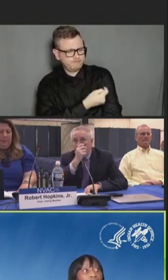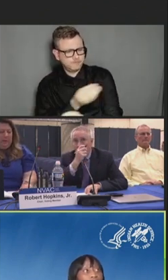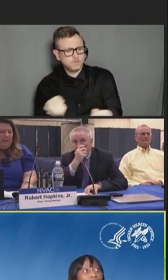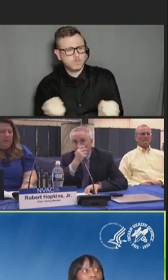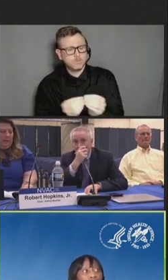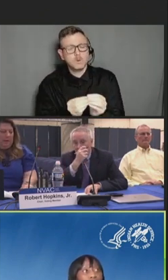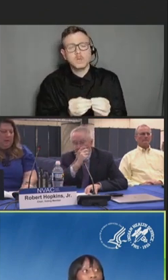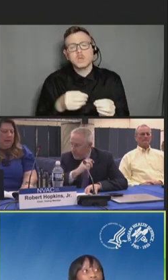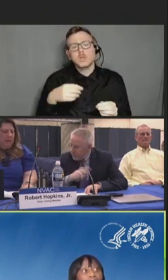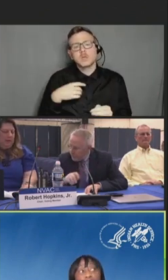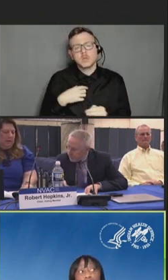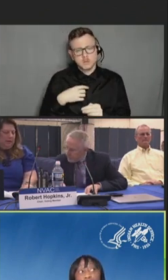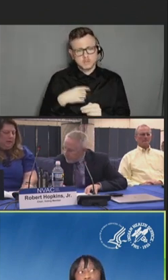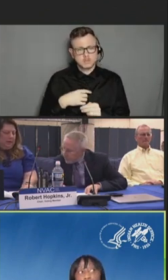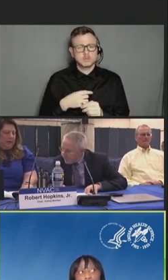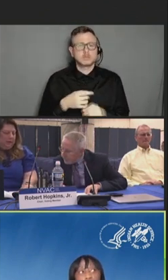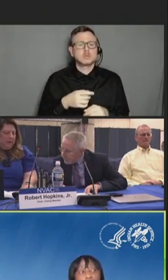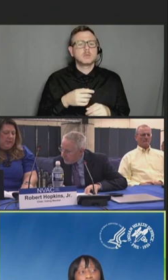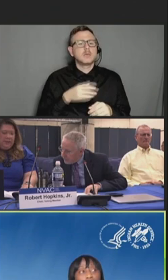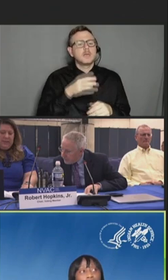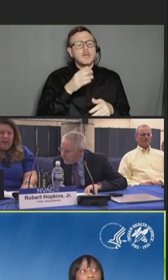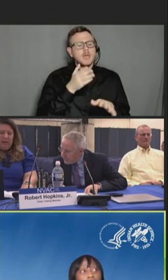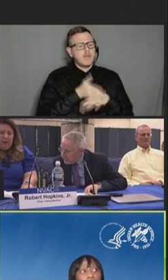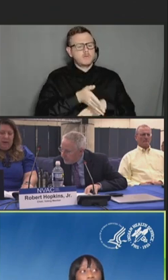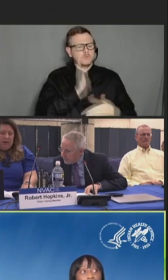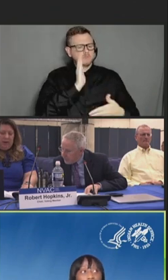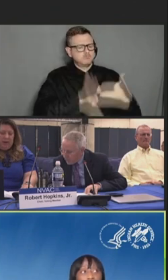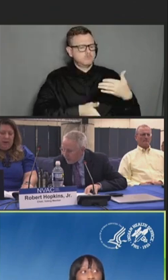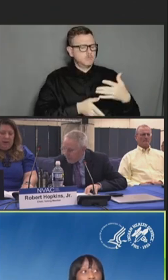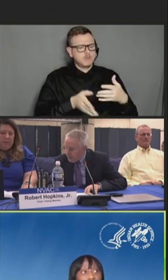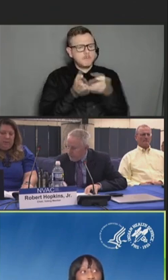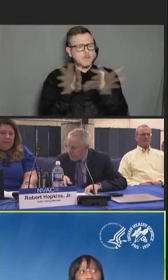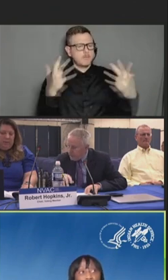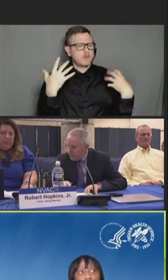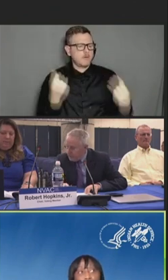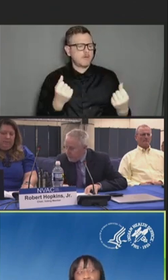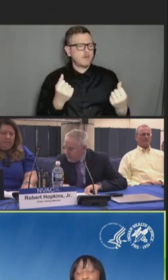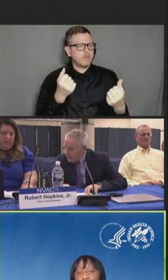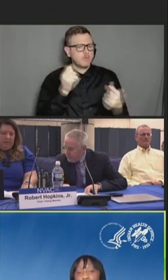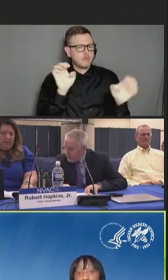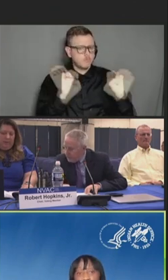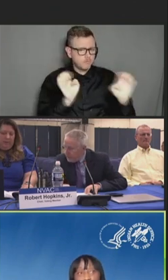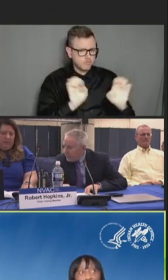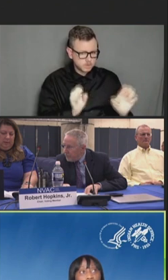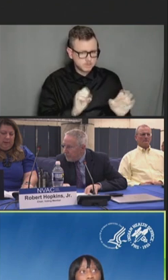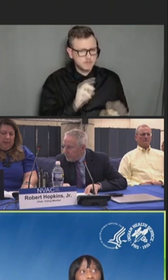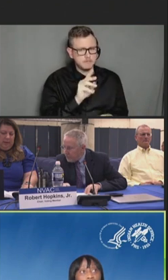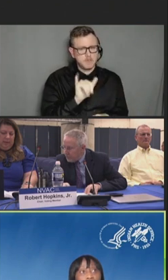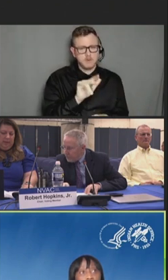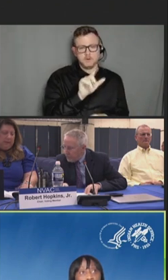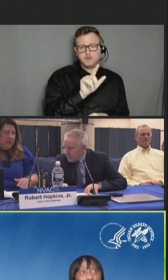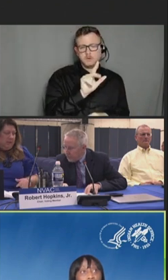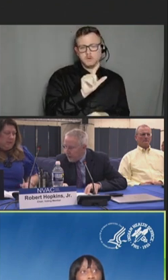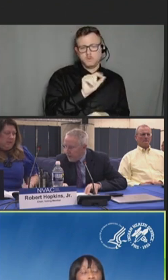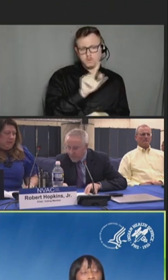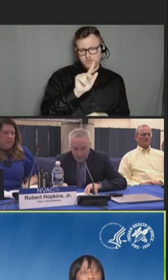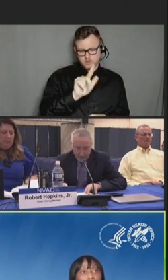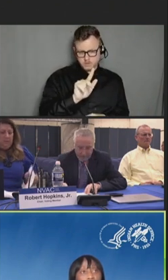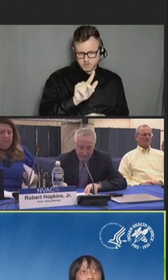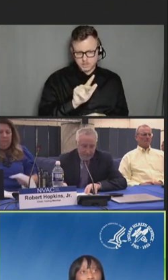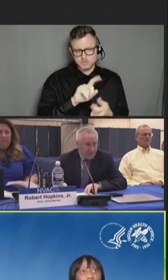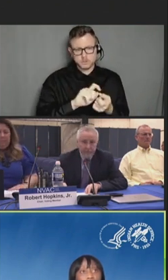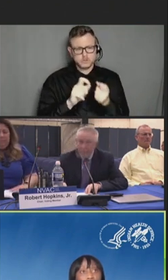Following the end of the public health emergency in May 2023 and the transition towards commercialization,